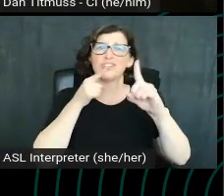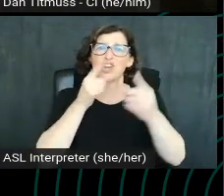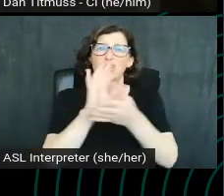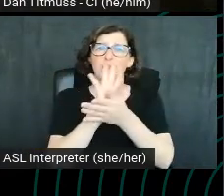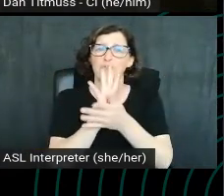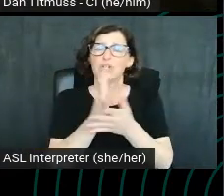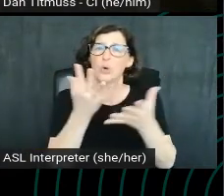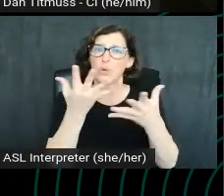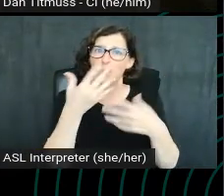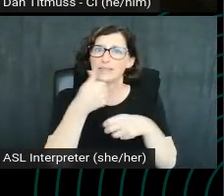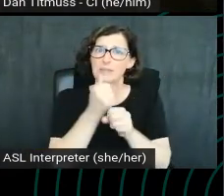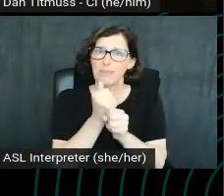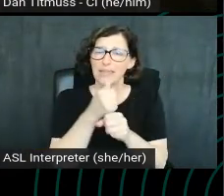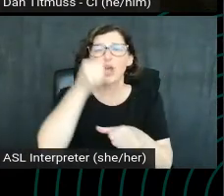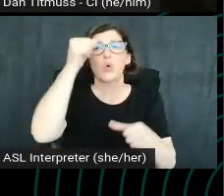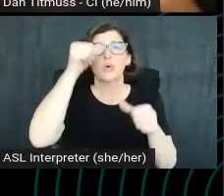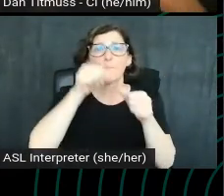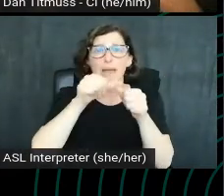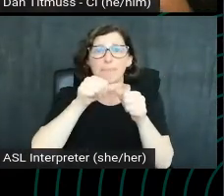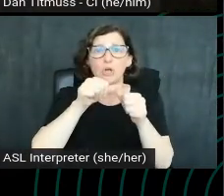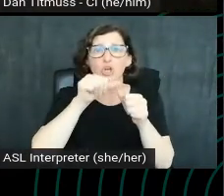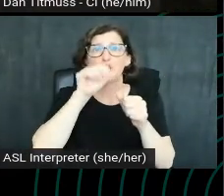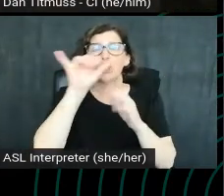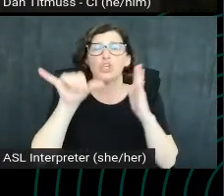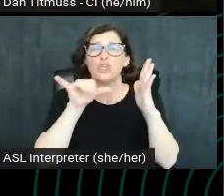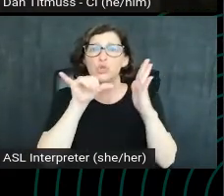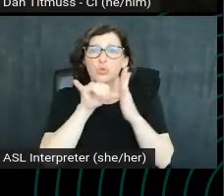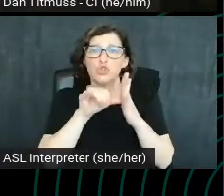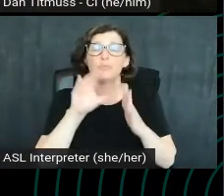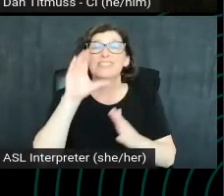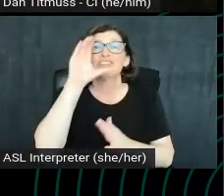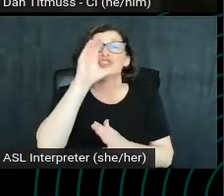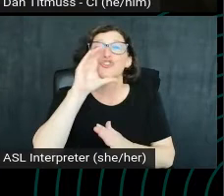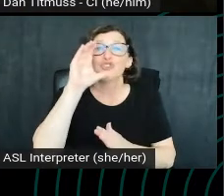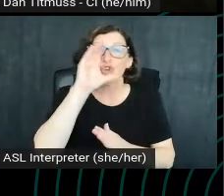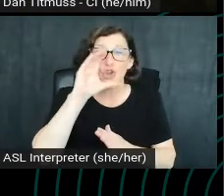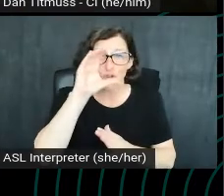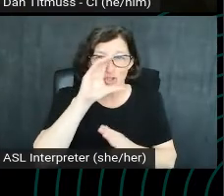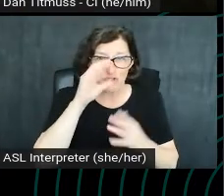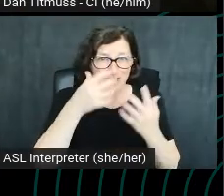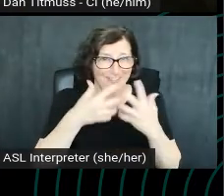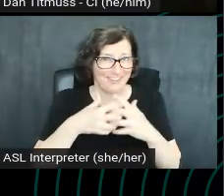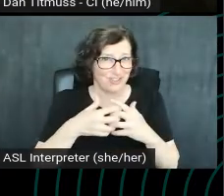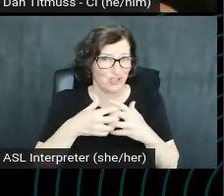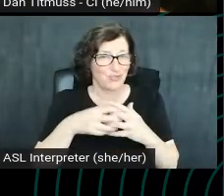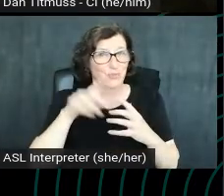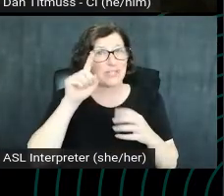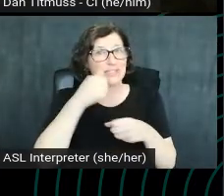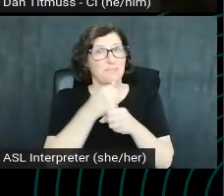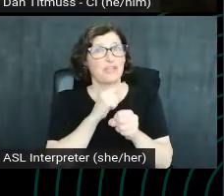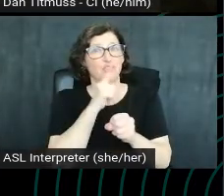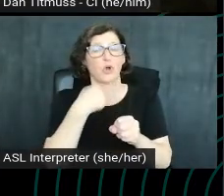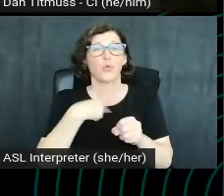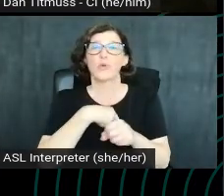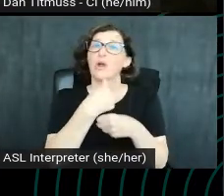Remember, we're looking at YouTube here as a search engine. So we need to make sure that we're creating videos that people are